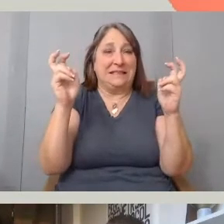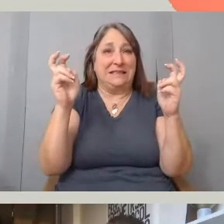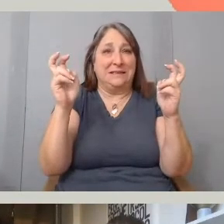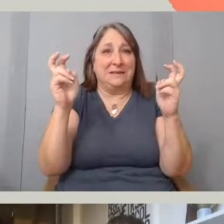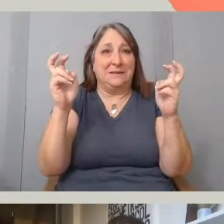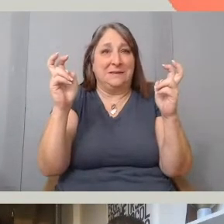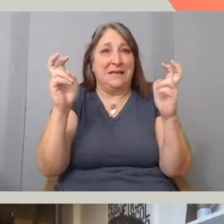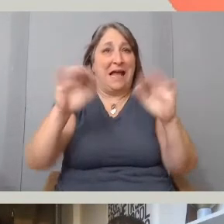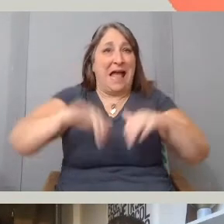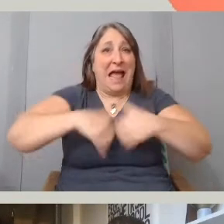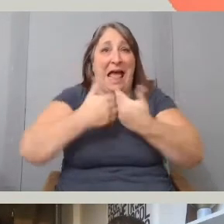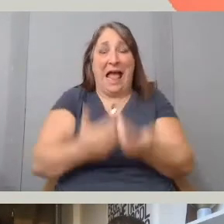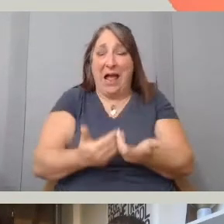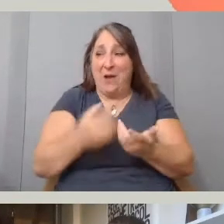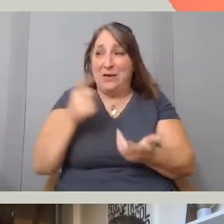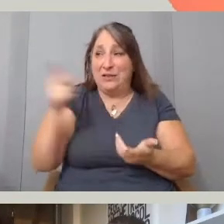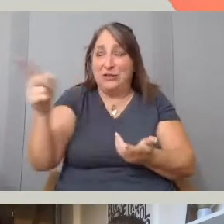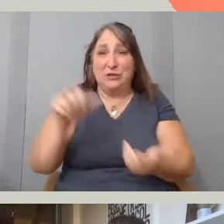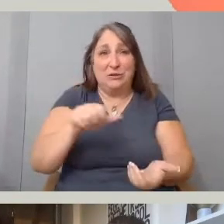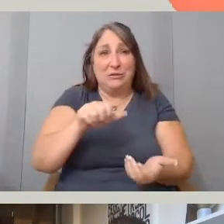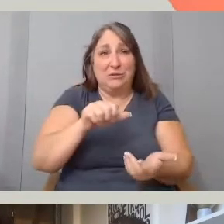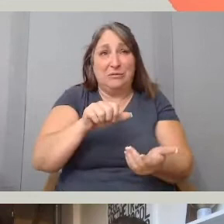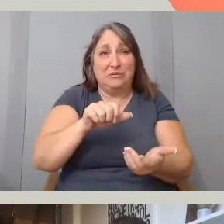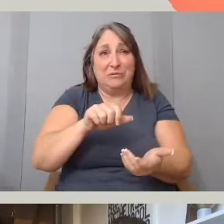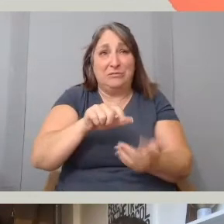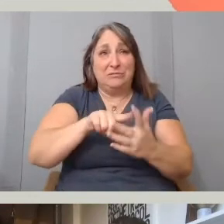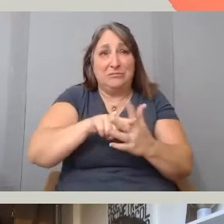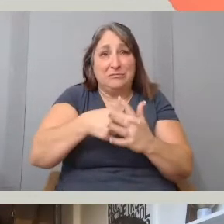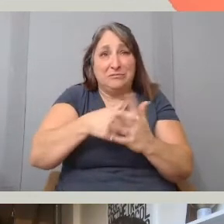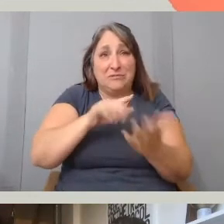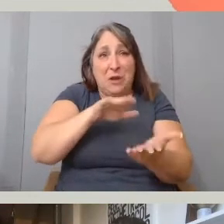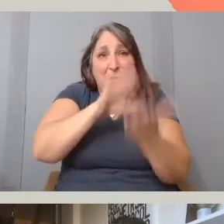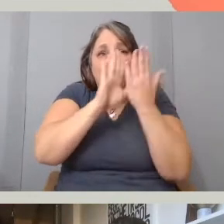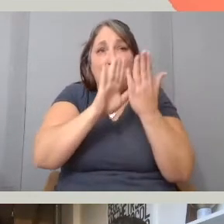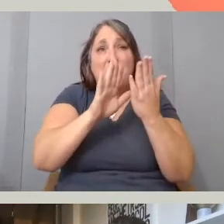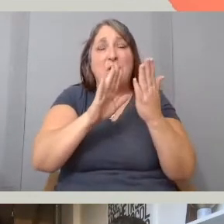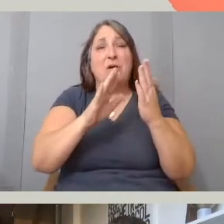how did you approach interviewing, Latasha's and best friend, Ty